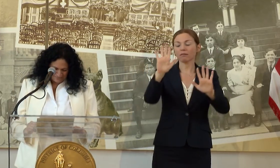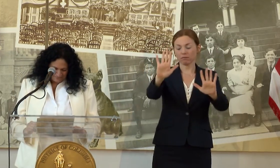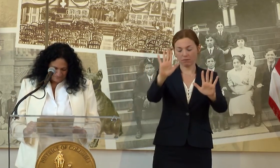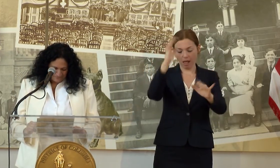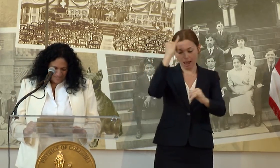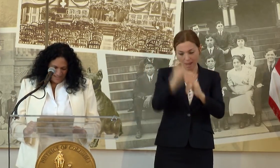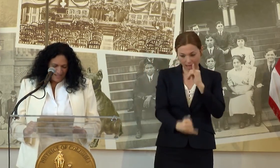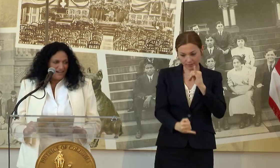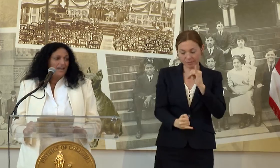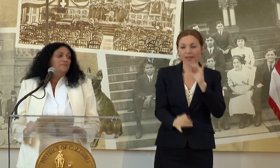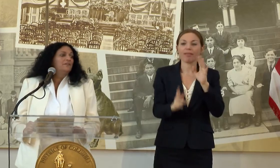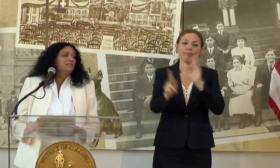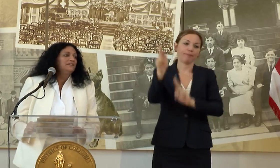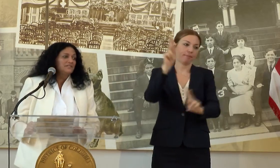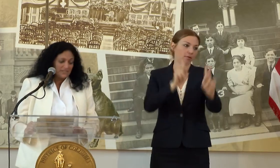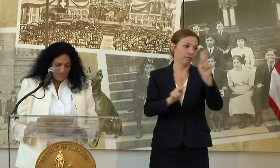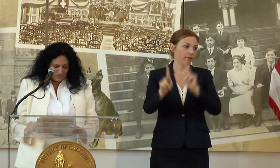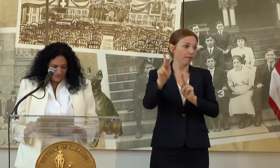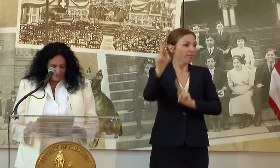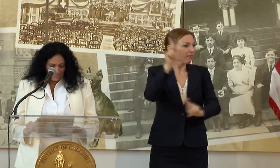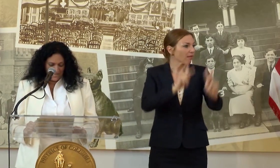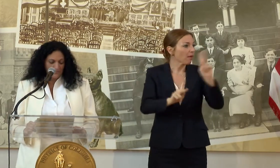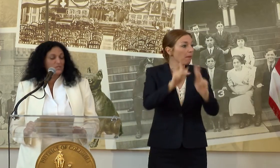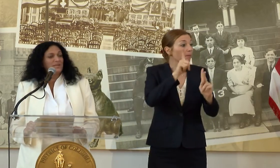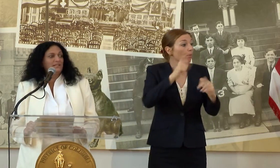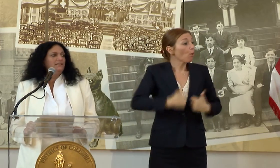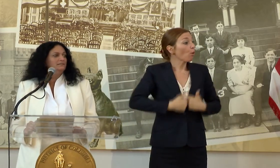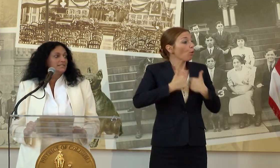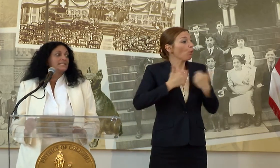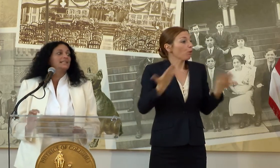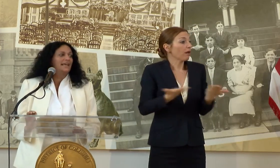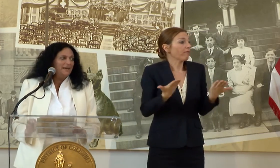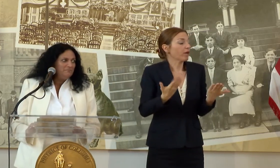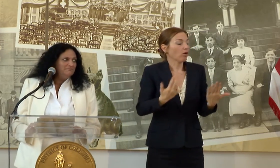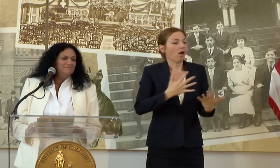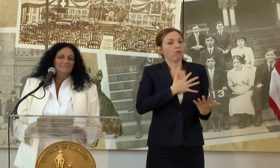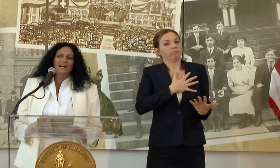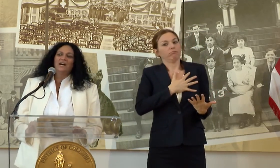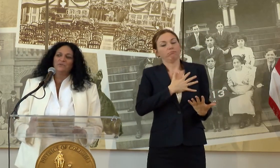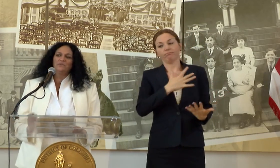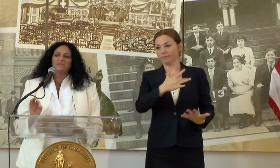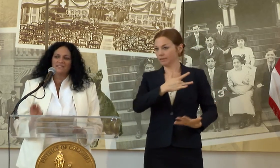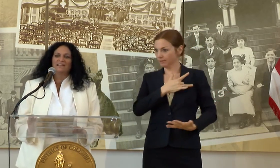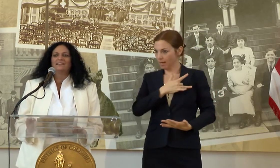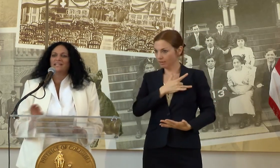I FOUND IT IRRESISTIBLE AND I WAS QUICKLY AND STILL AM 100% IN